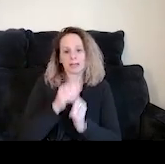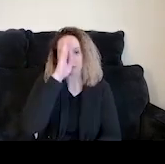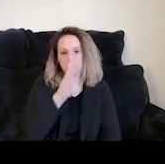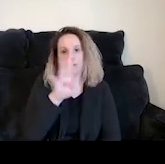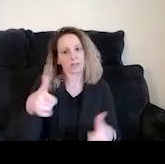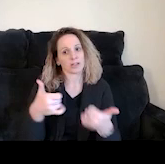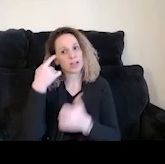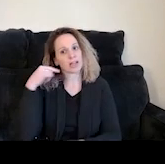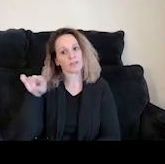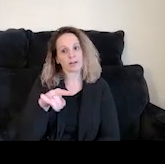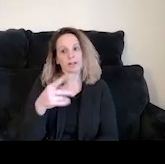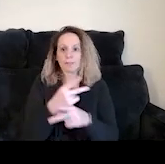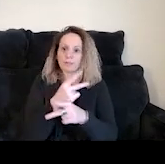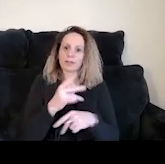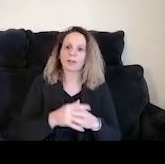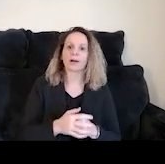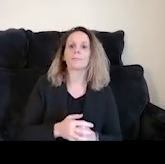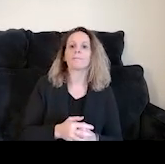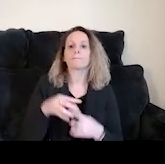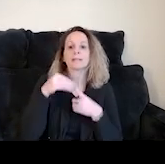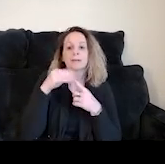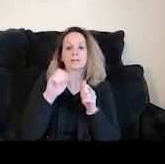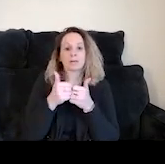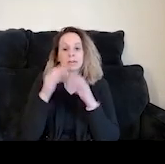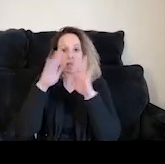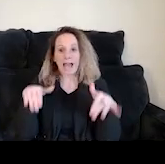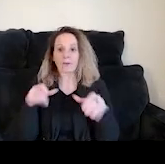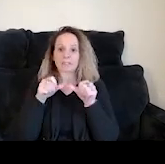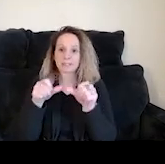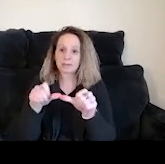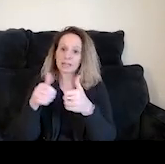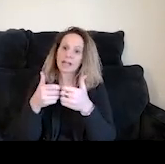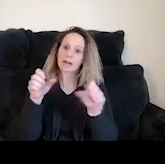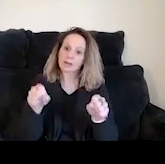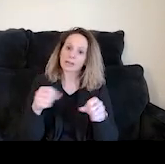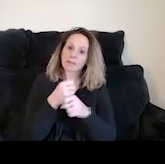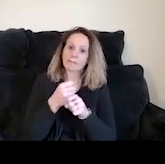for them to navigate. Especially also housing stability and how it can make some mental health,